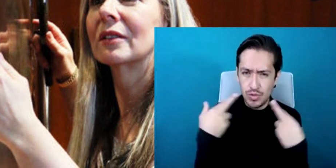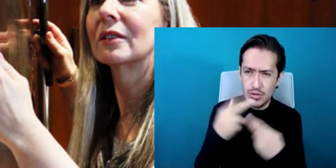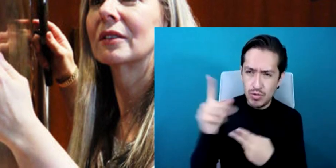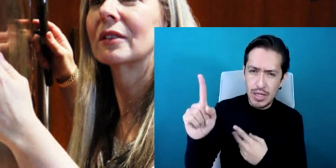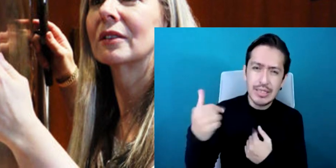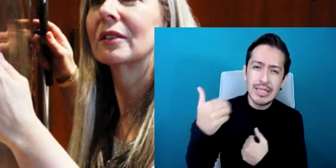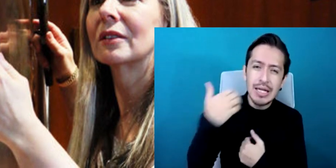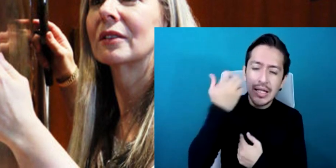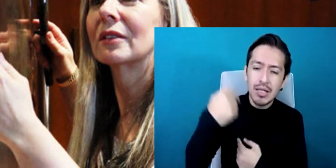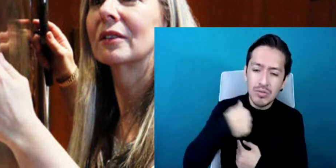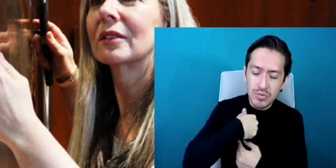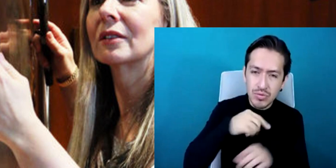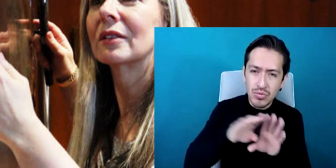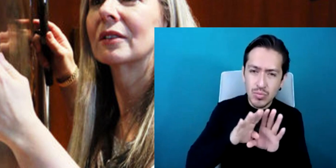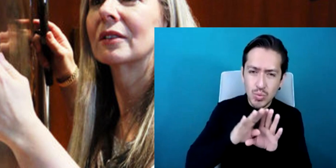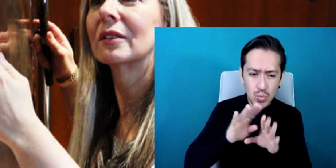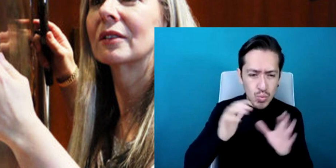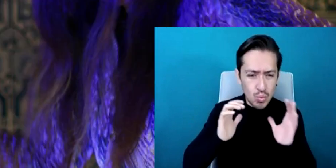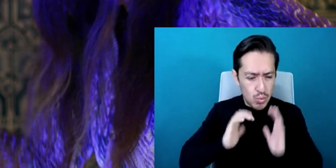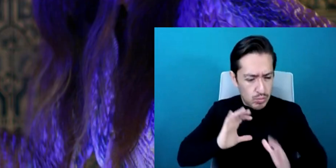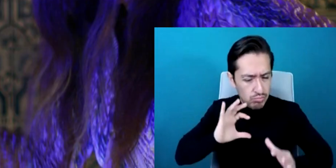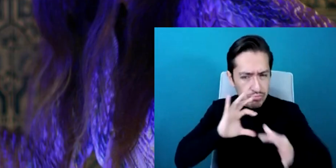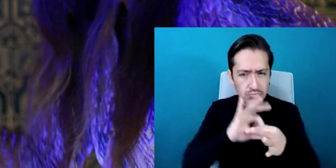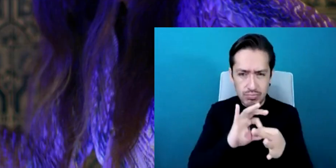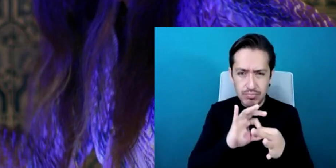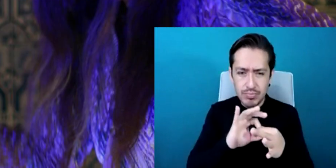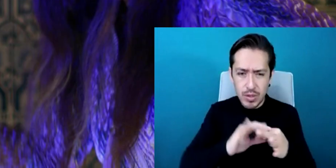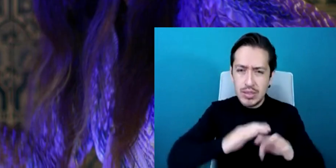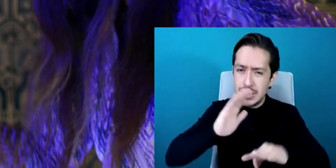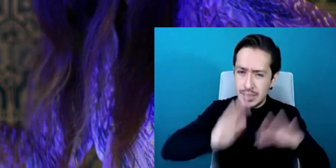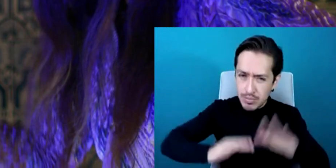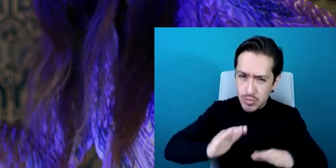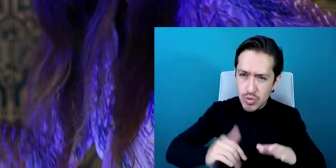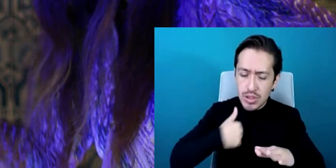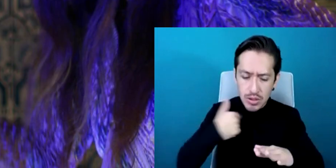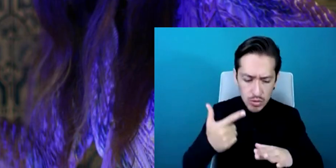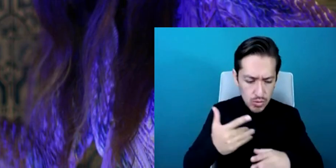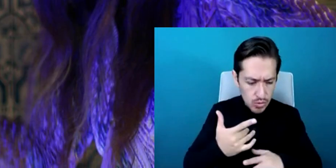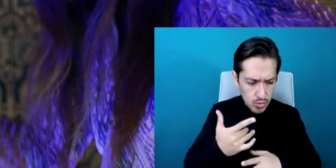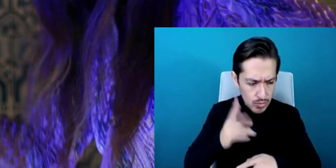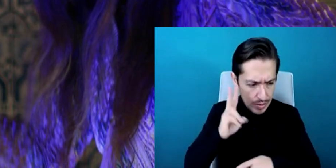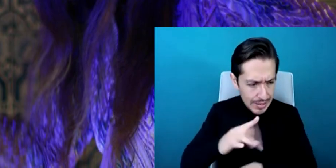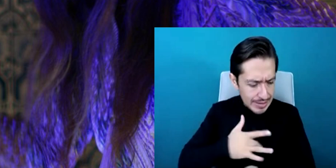the sound so the resonance of the sound and then you have the decision as to how then you want to